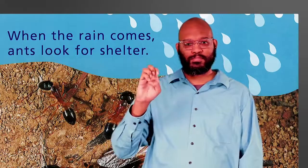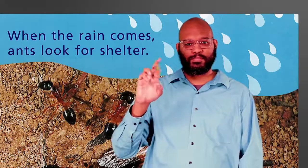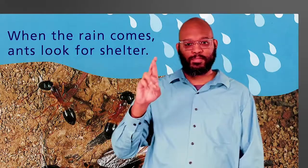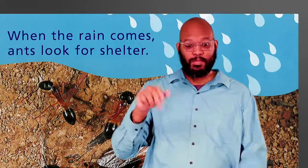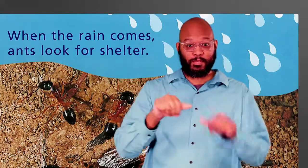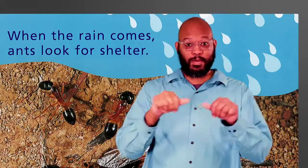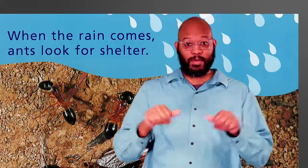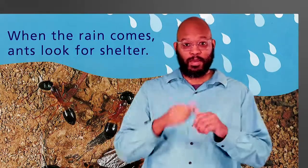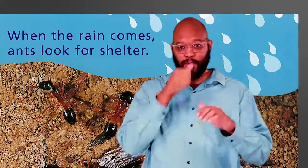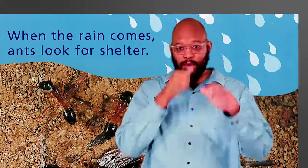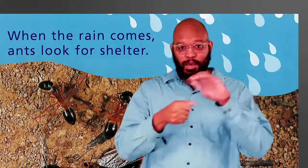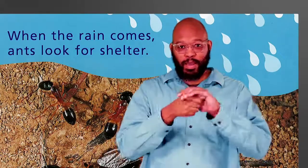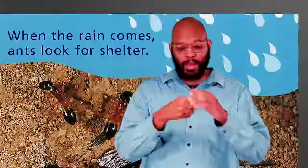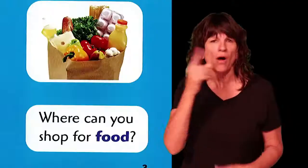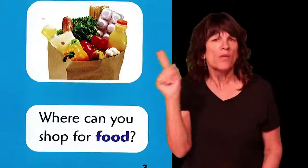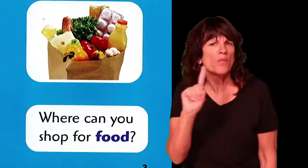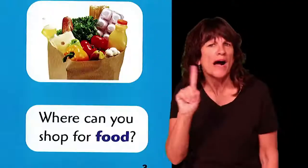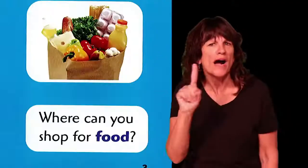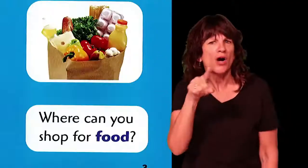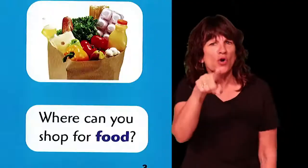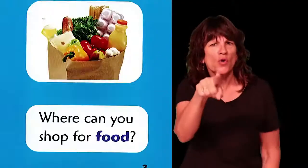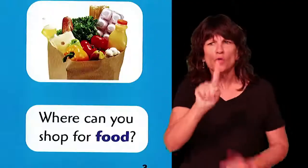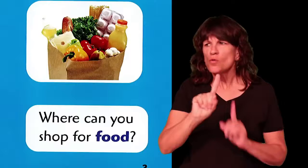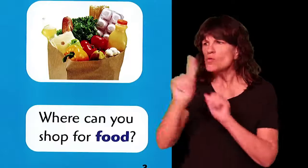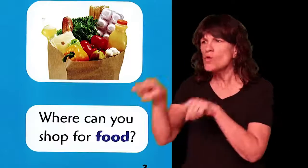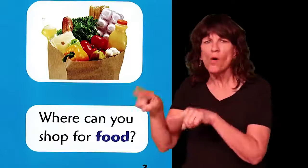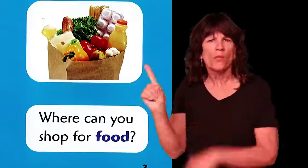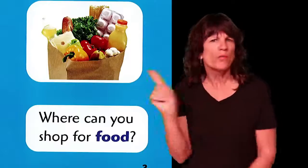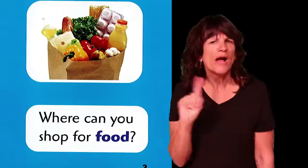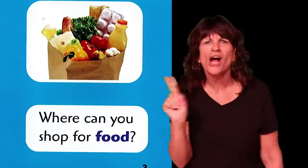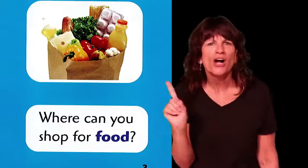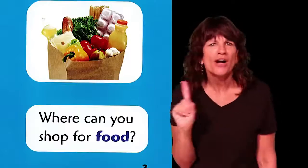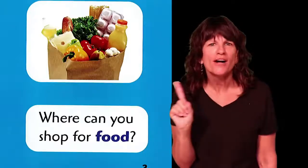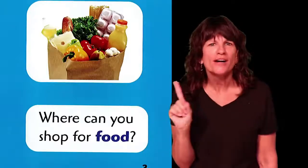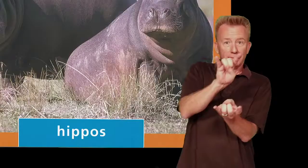ants look for shelter where can you shop